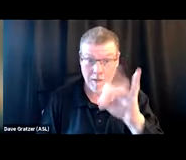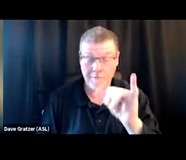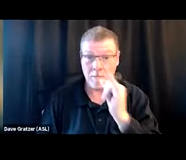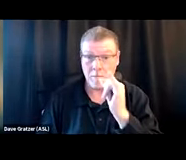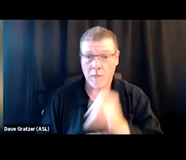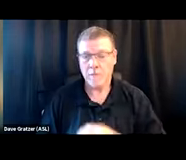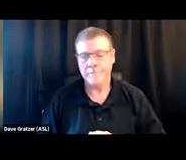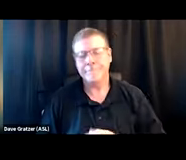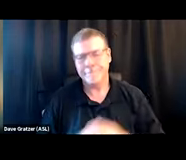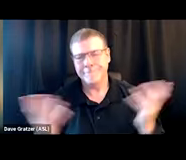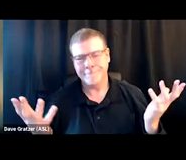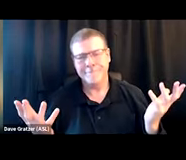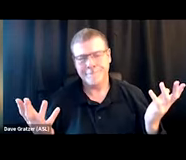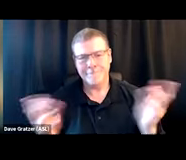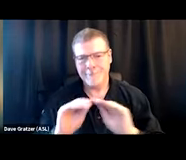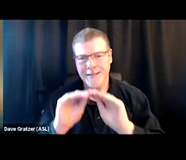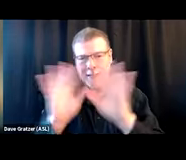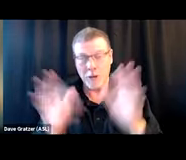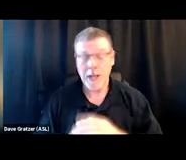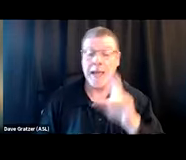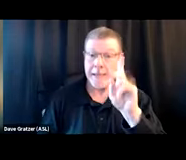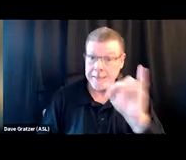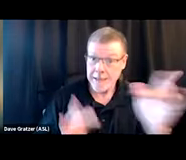Clearly. Did they reach BIPOC communities with pipes